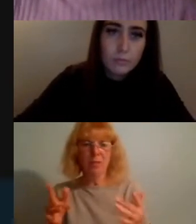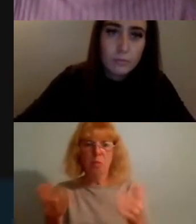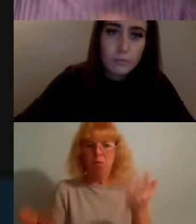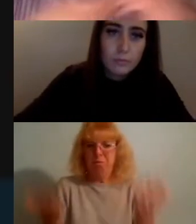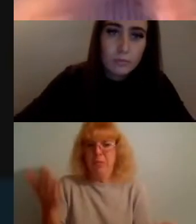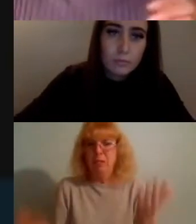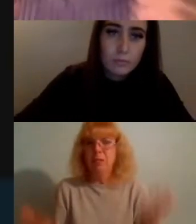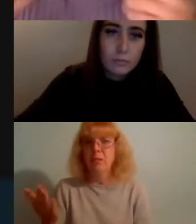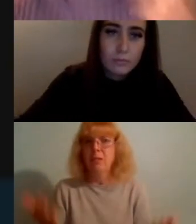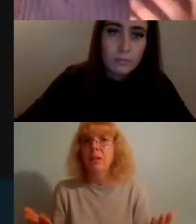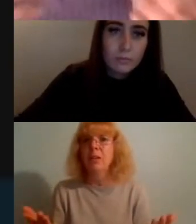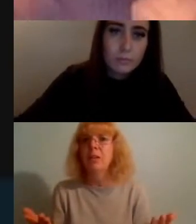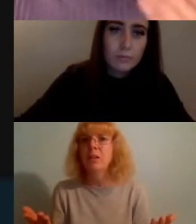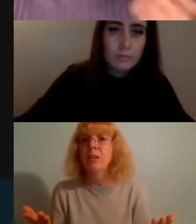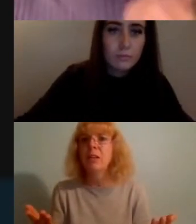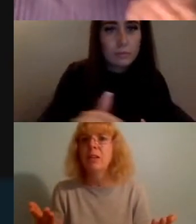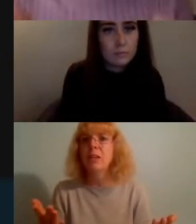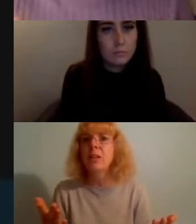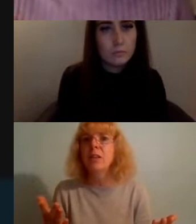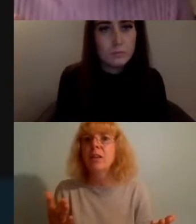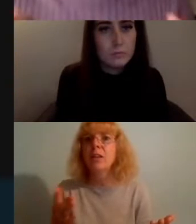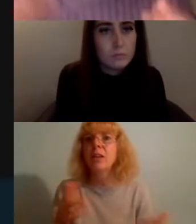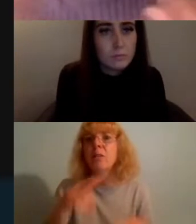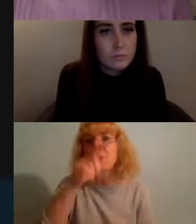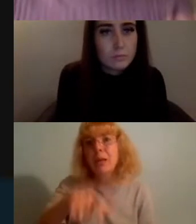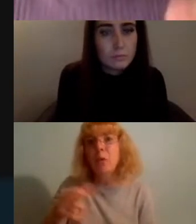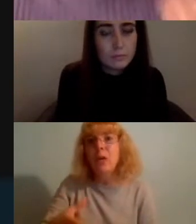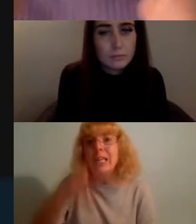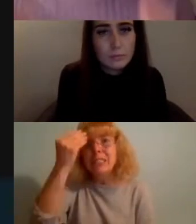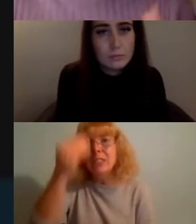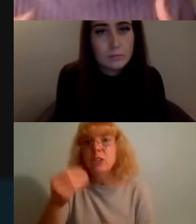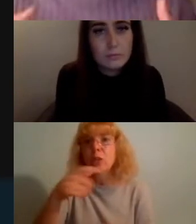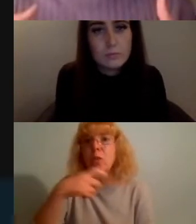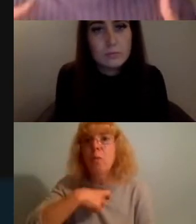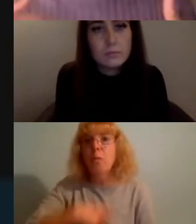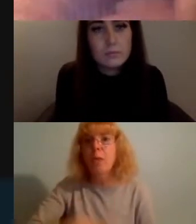because people are believing and listen to you as a person than you're then expected of but